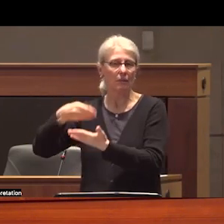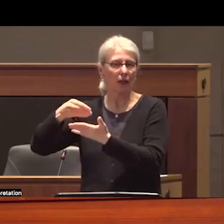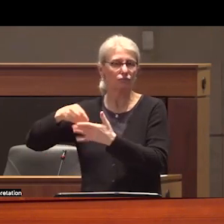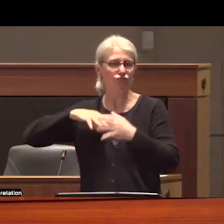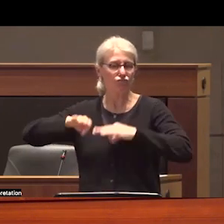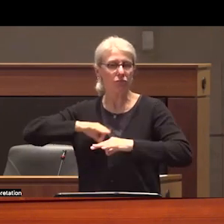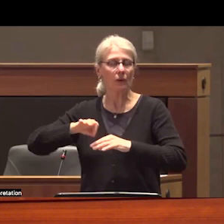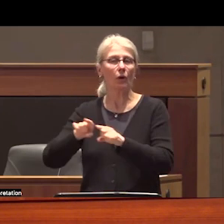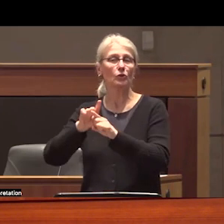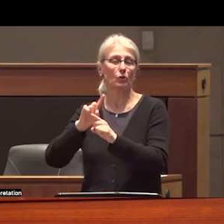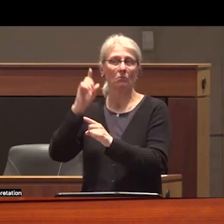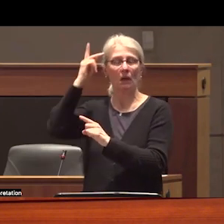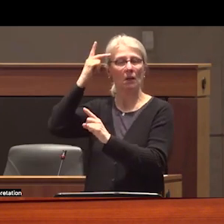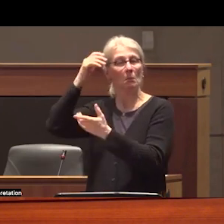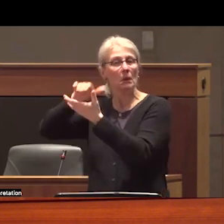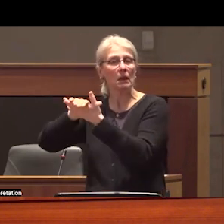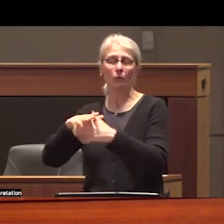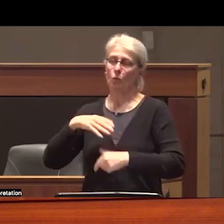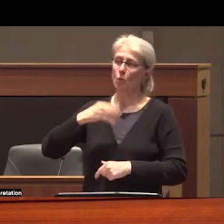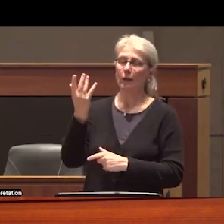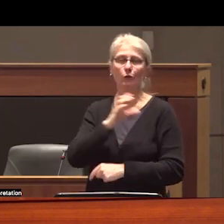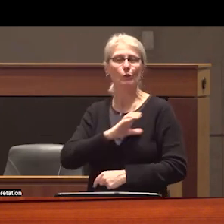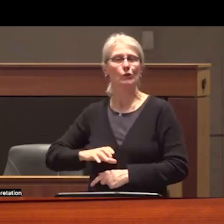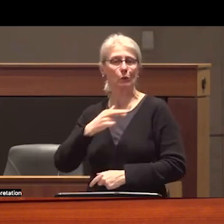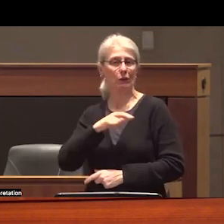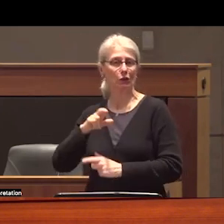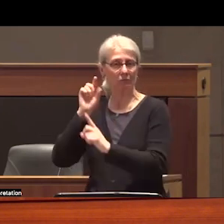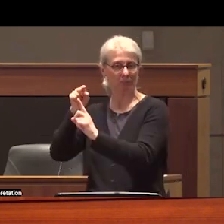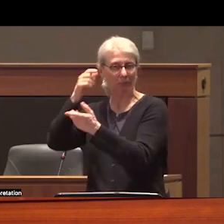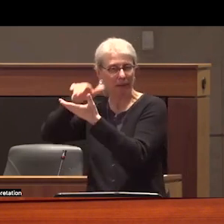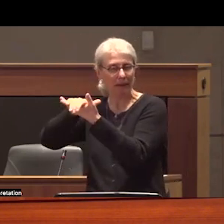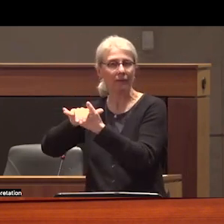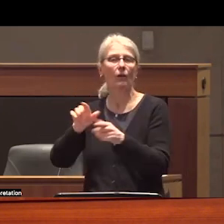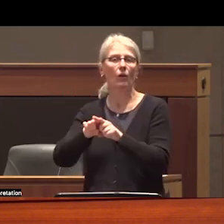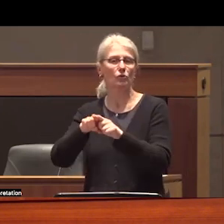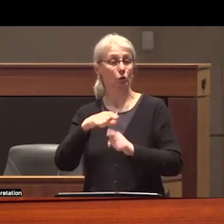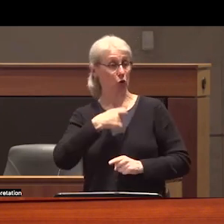ideologically justified through a lens of white Christian morality and gendered social control it